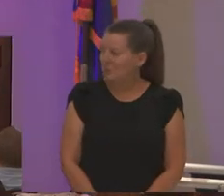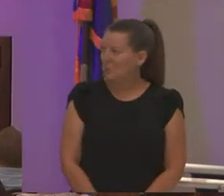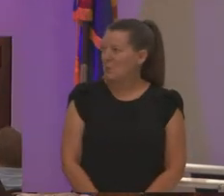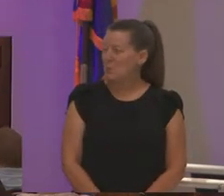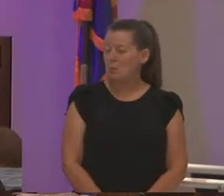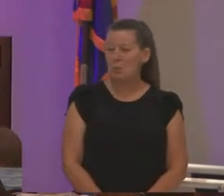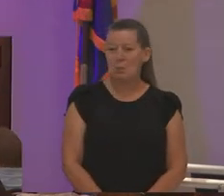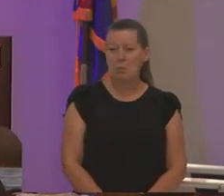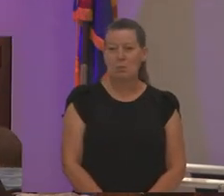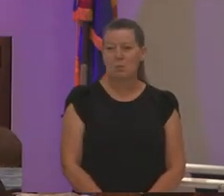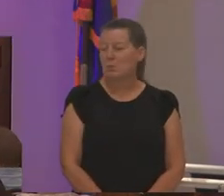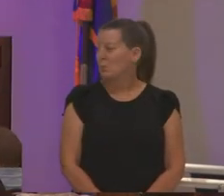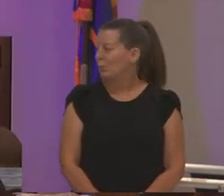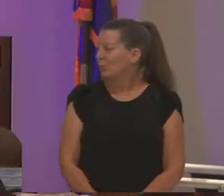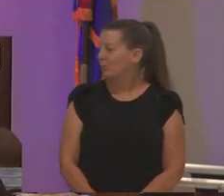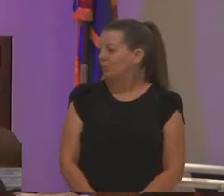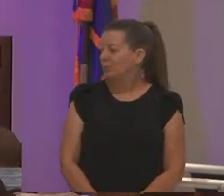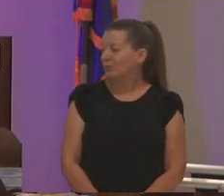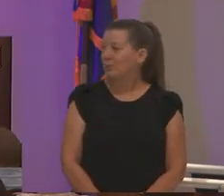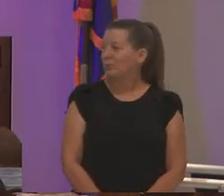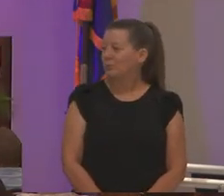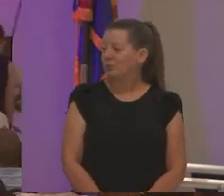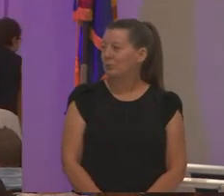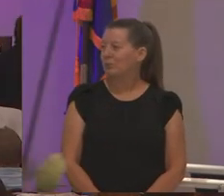so my next slide please go to the next slide because then i get all